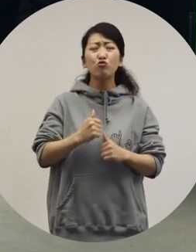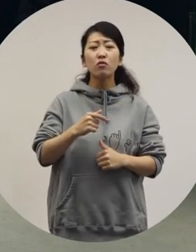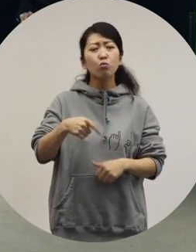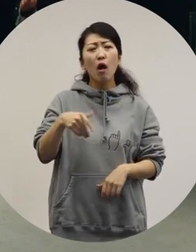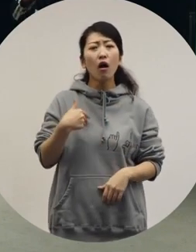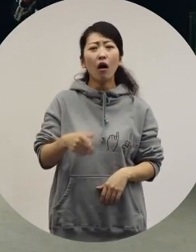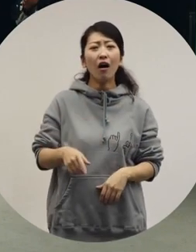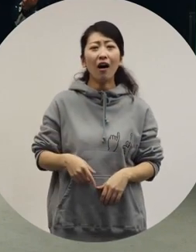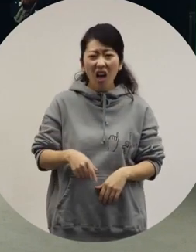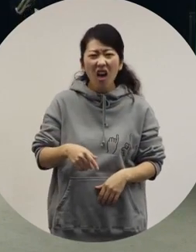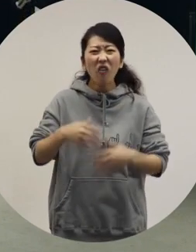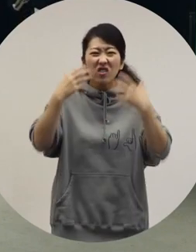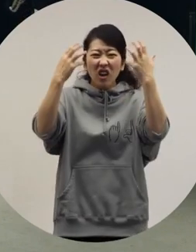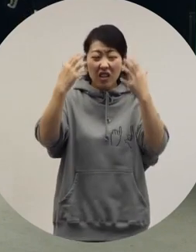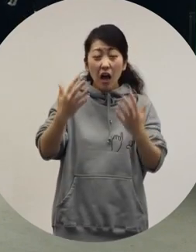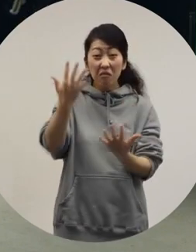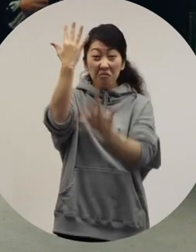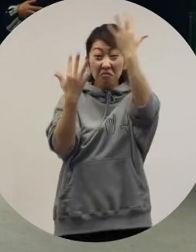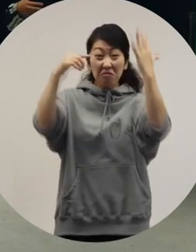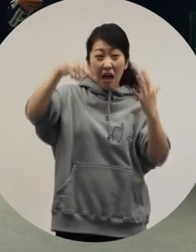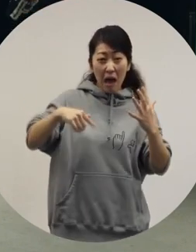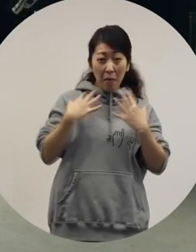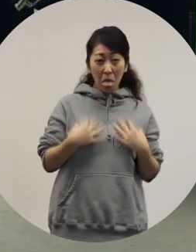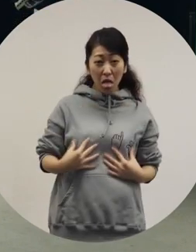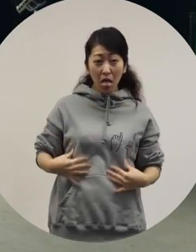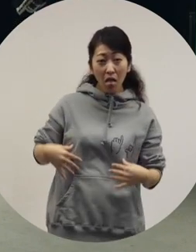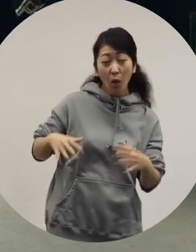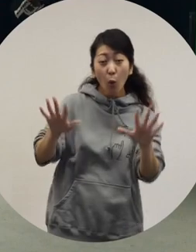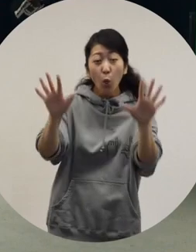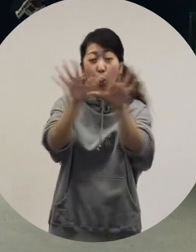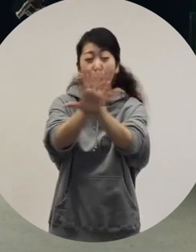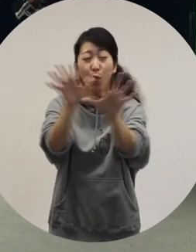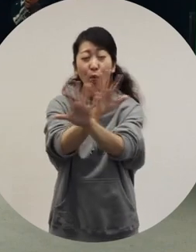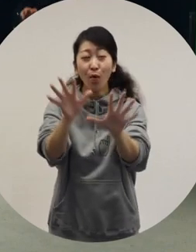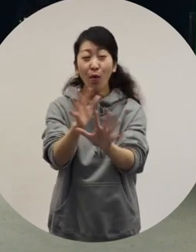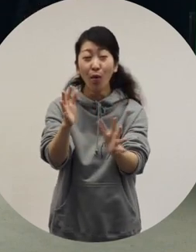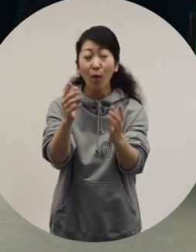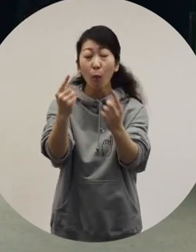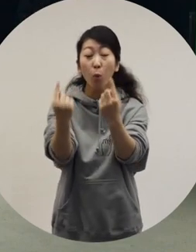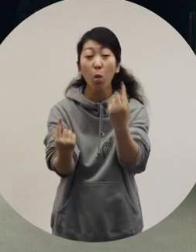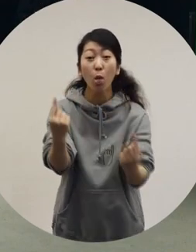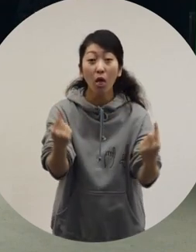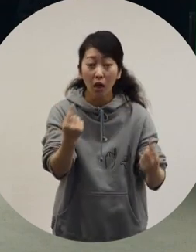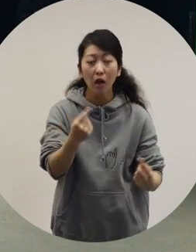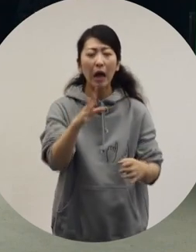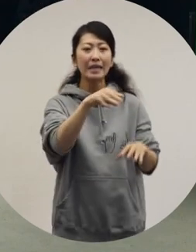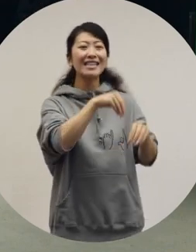[Ochiai] It's like being in the bushes wearing camouflage. [Shin] You'll stand out if you don't wear one.